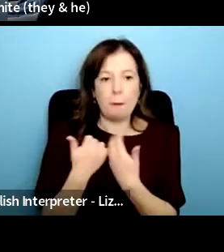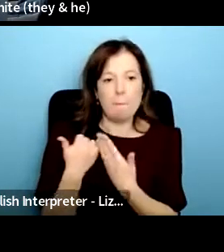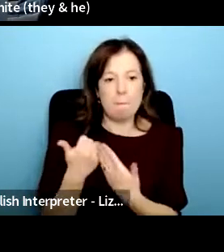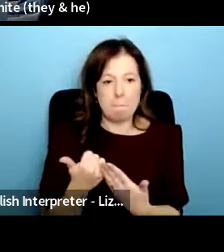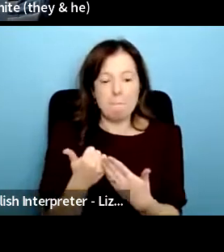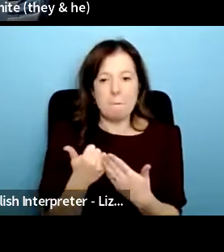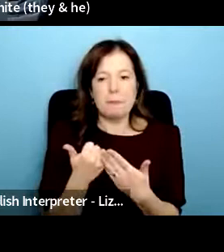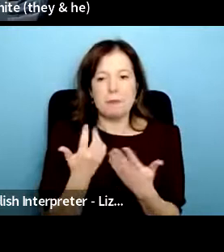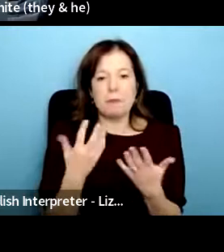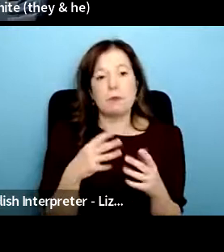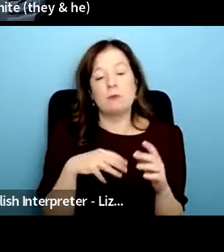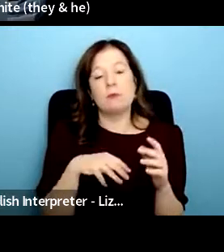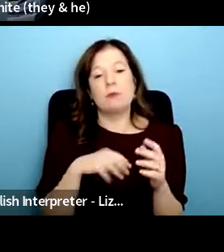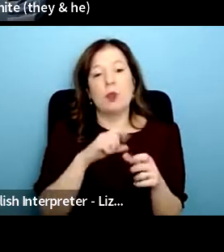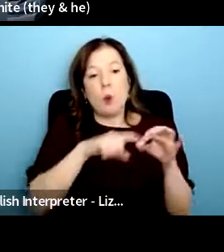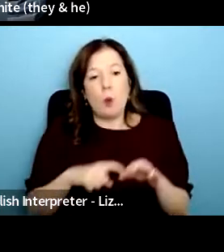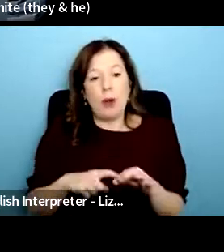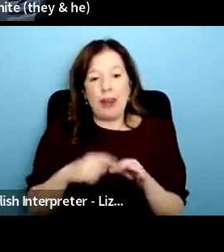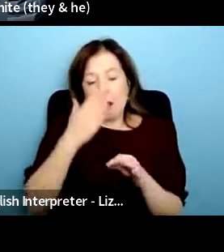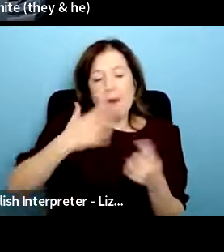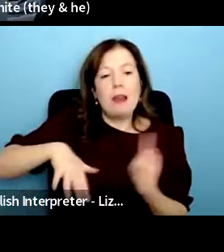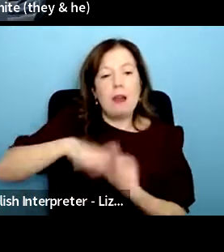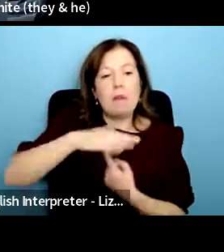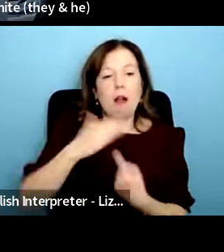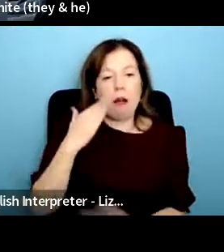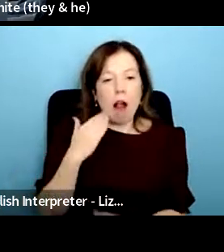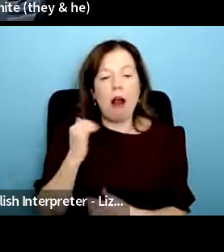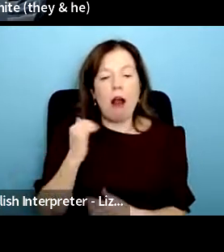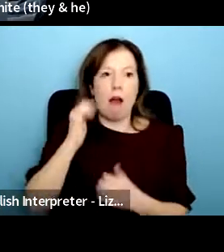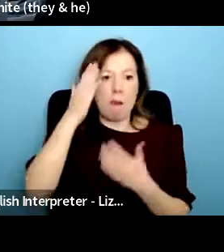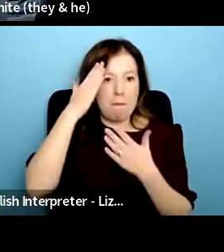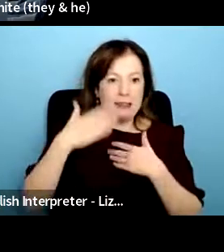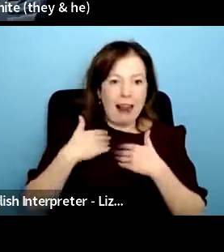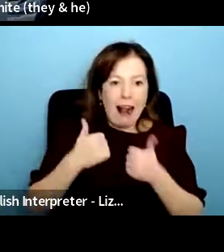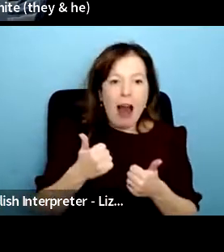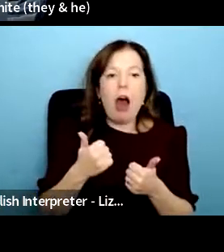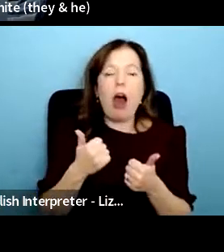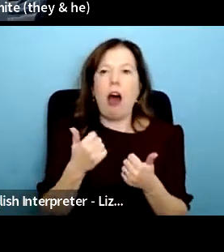people of color with lived experience of mental health addiction trauma disability